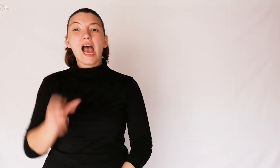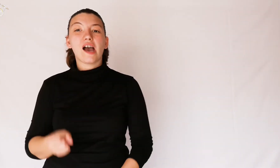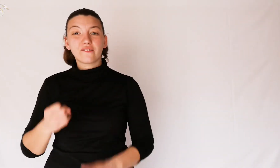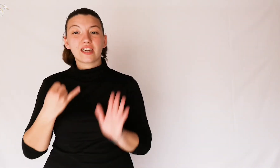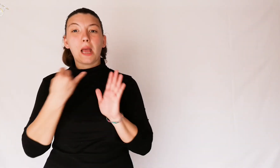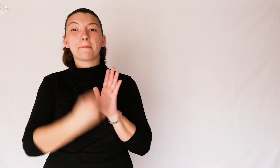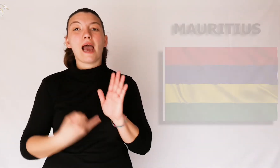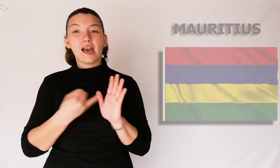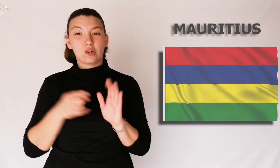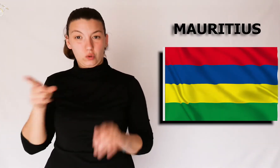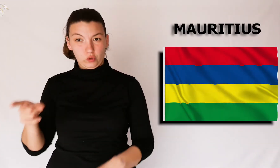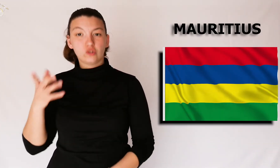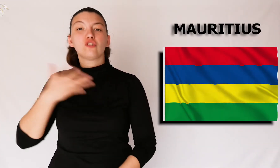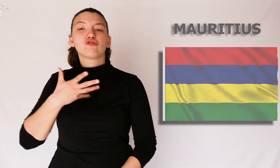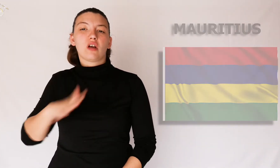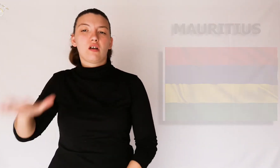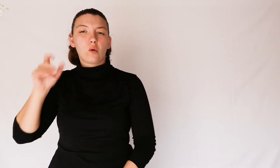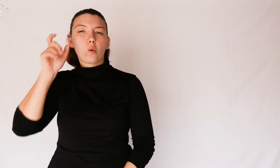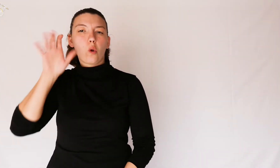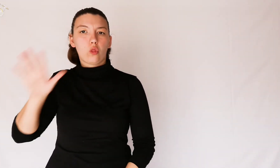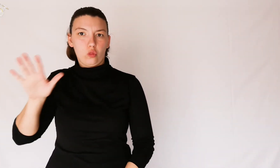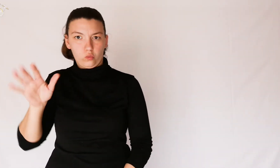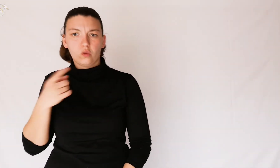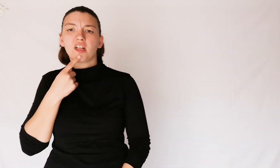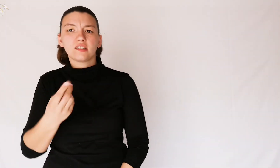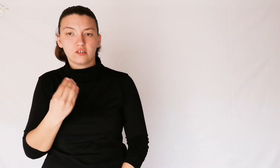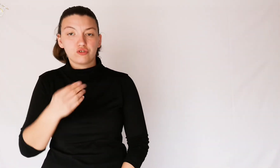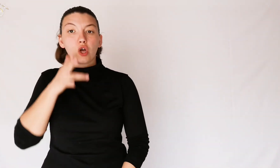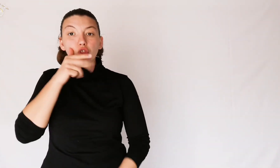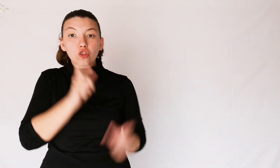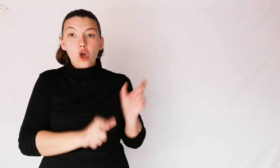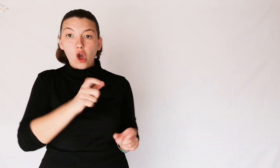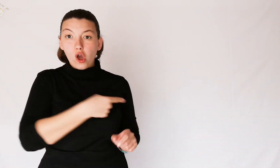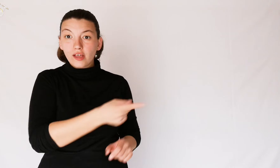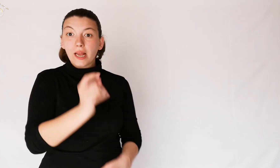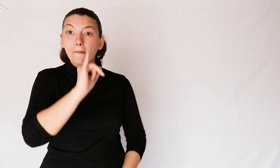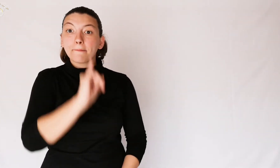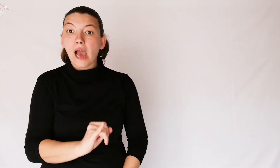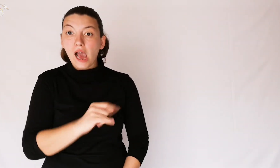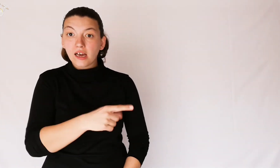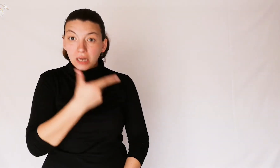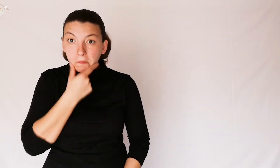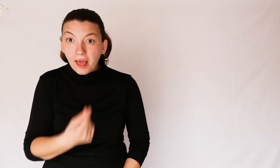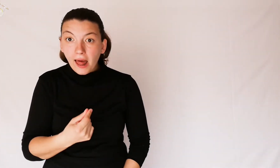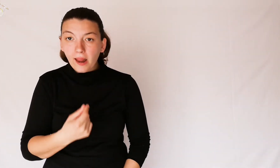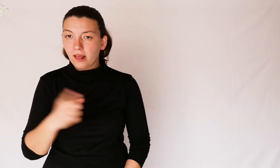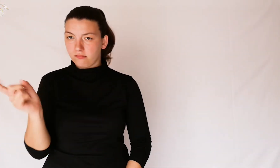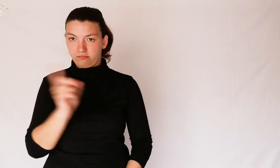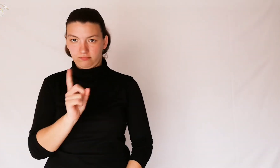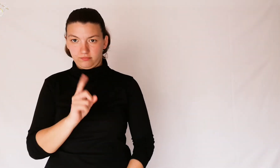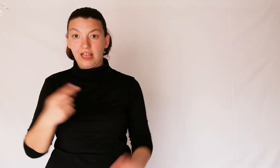According to the culture of Mauritius, in Africa, thin women are not beautiful,